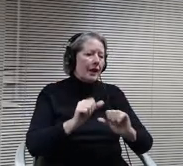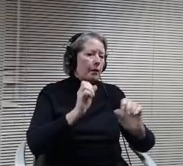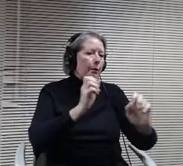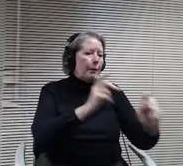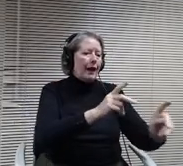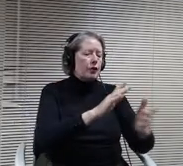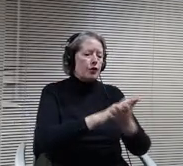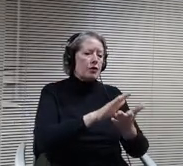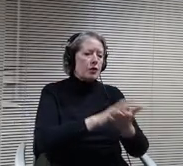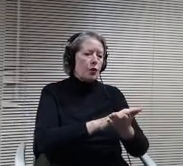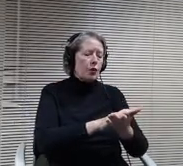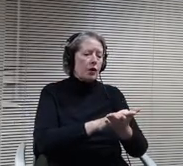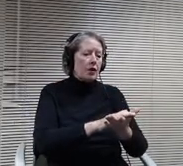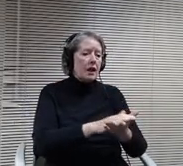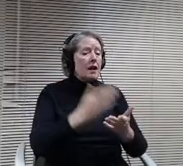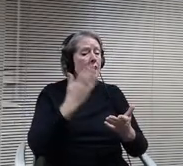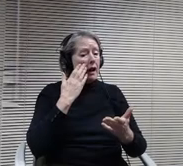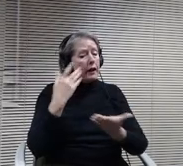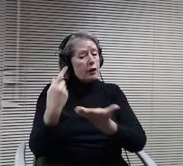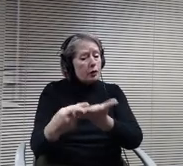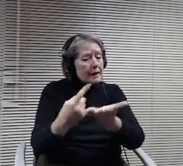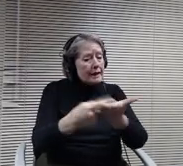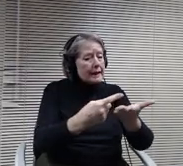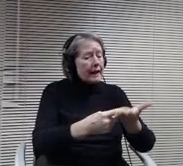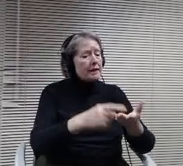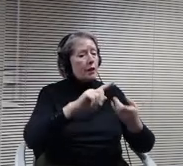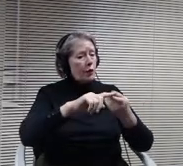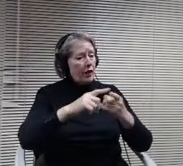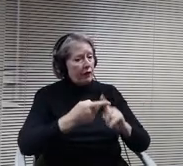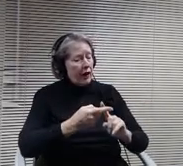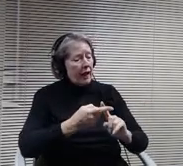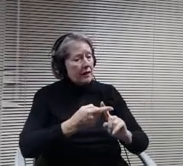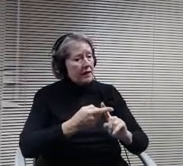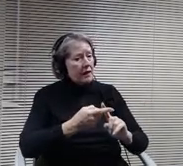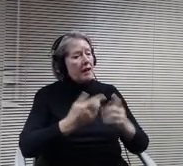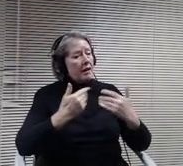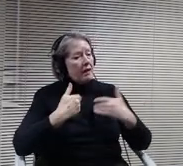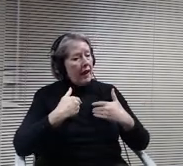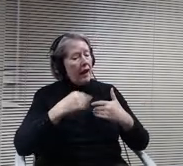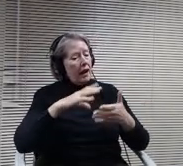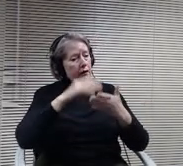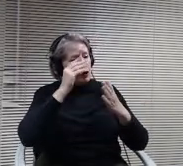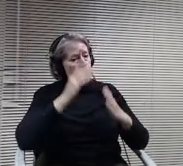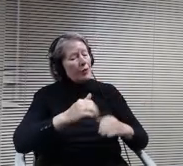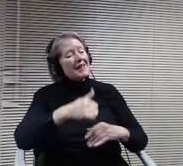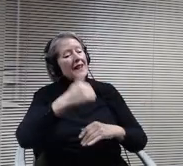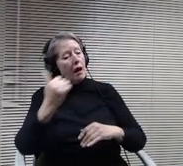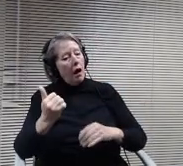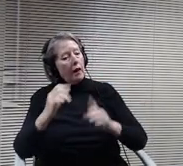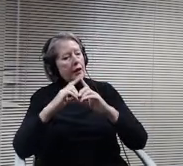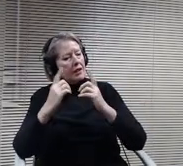friends that have students in other districts. I commend you. And your team on the communication because we had a